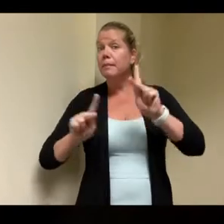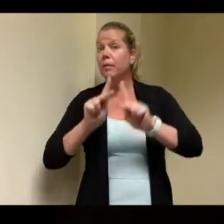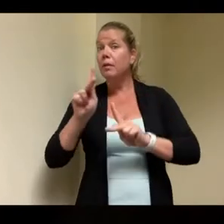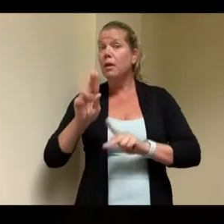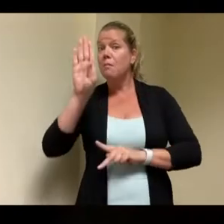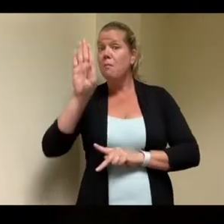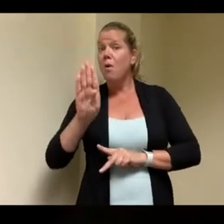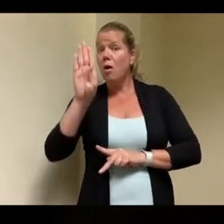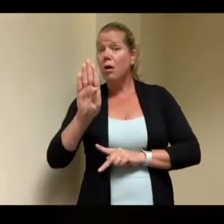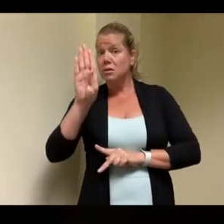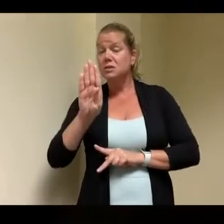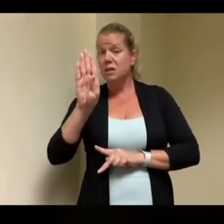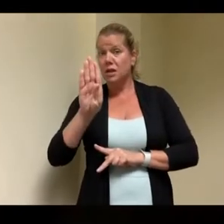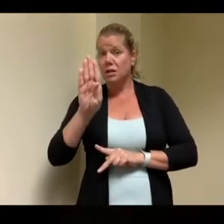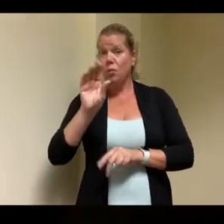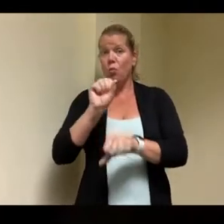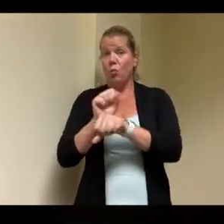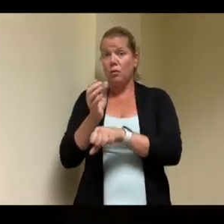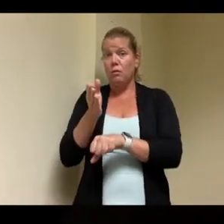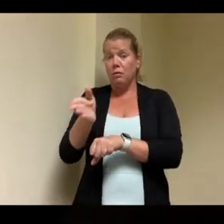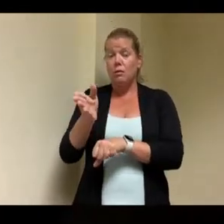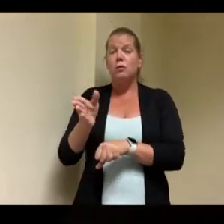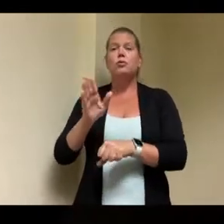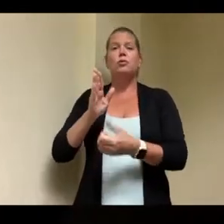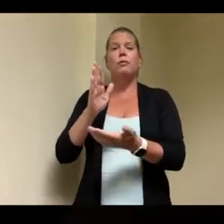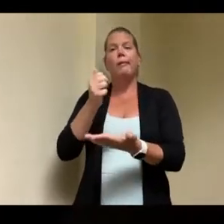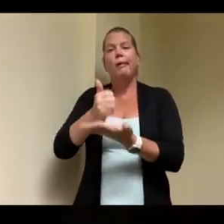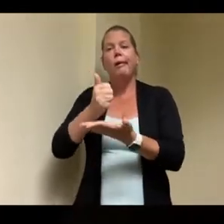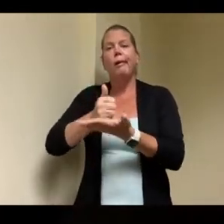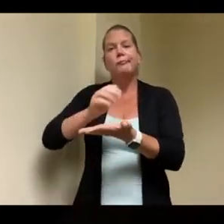the federal buildings the john f kennedy library the moakley